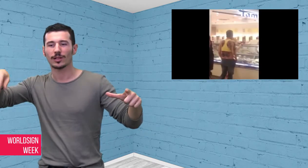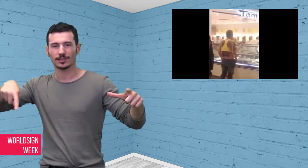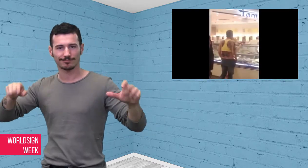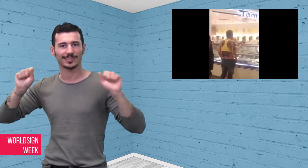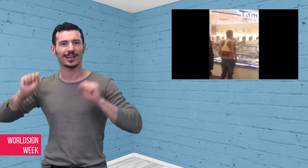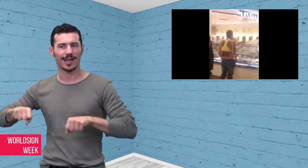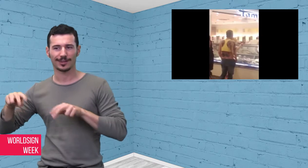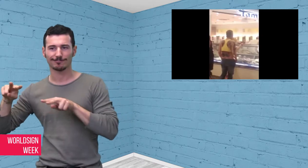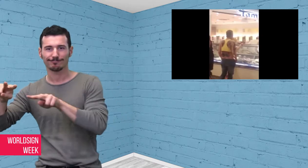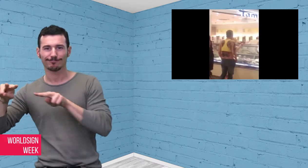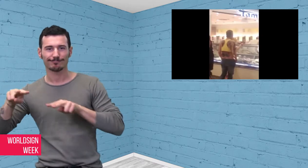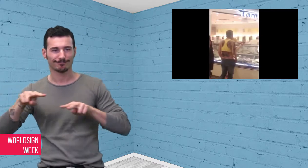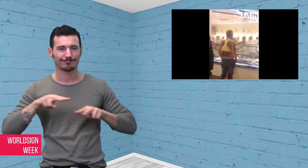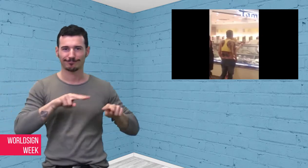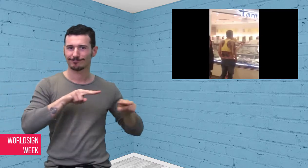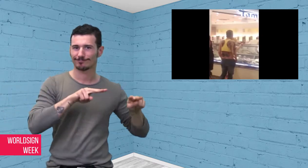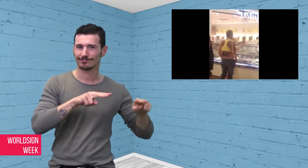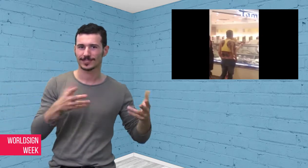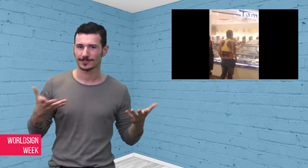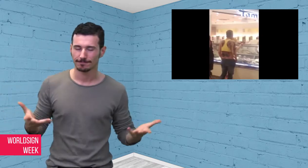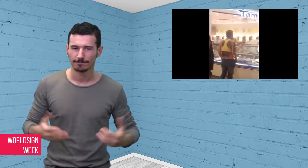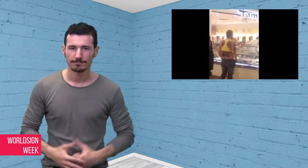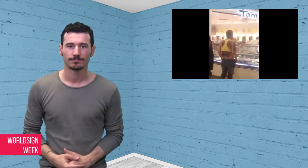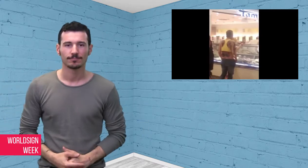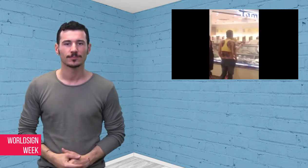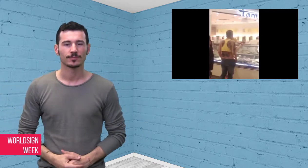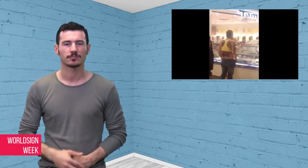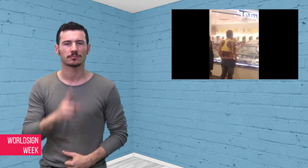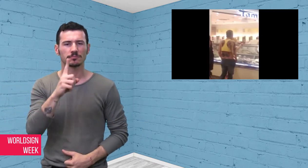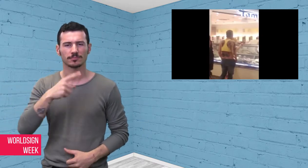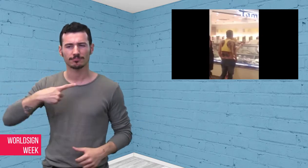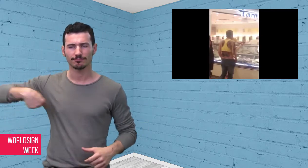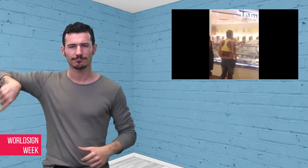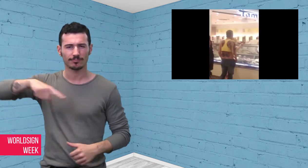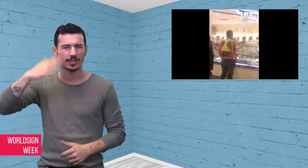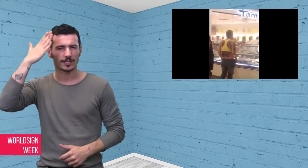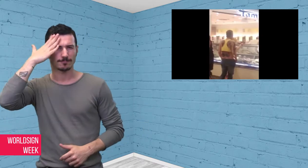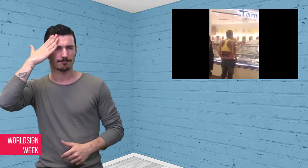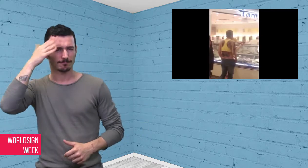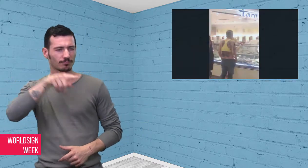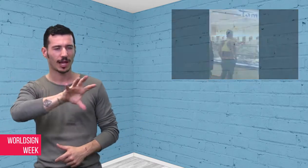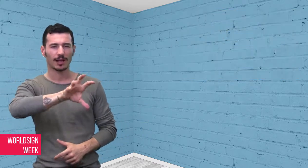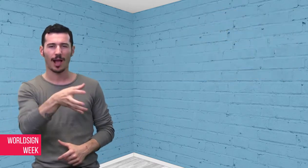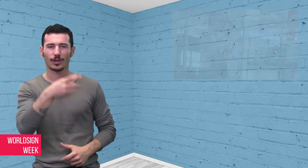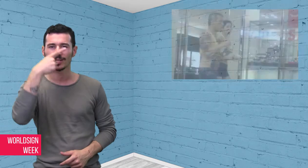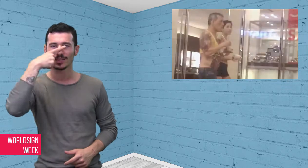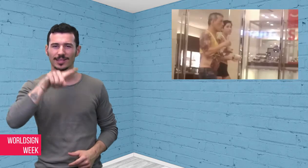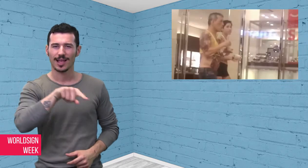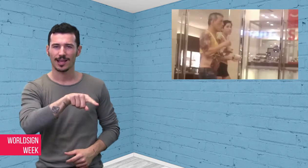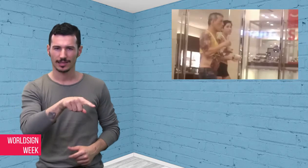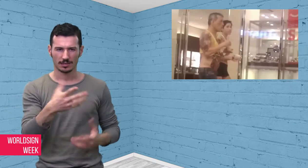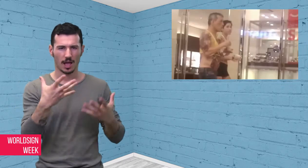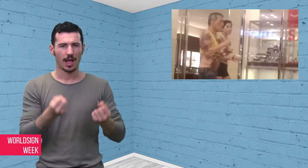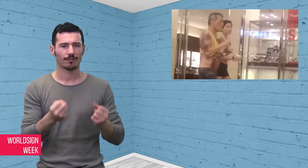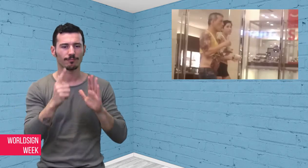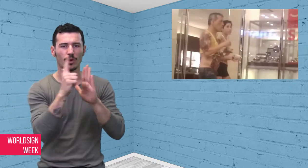the country. Thailand is known for tough royalty laws - like being jailed